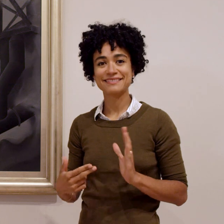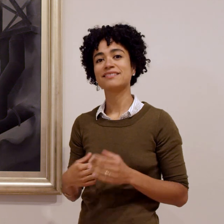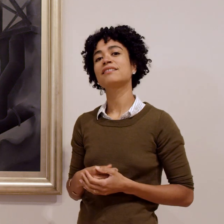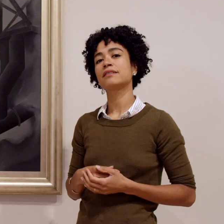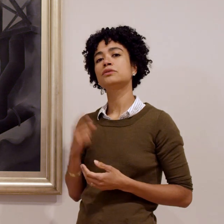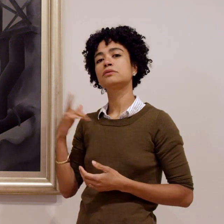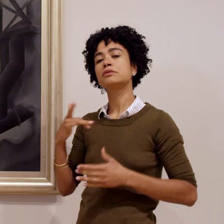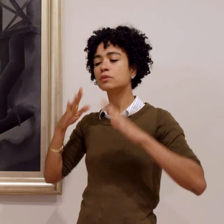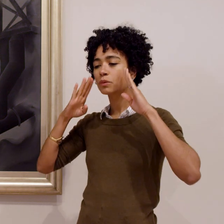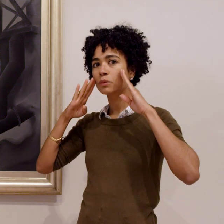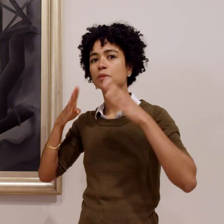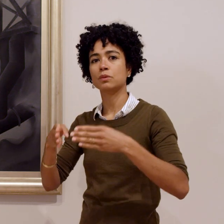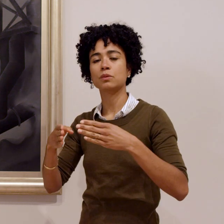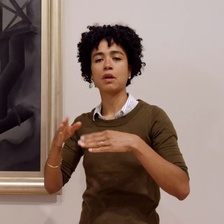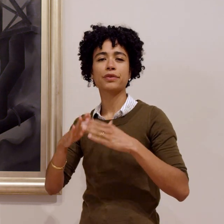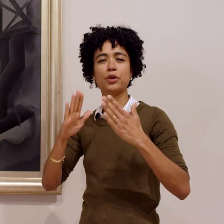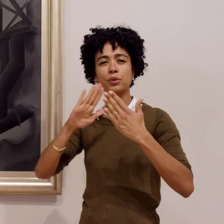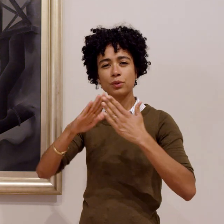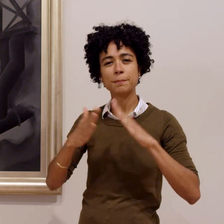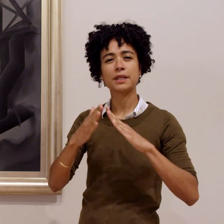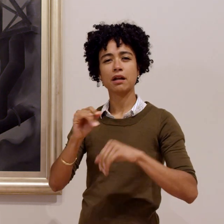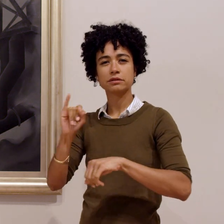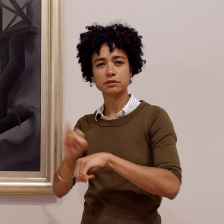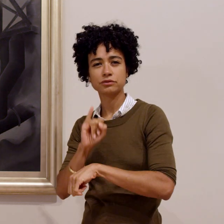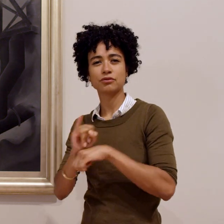Her work focuses on the urban and industrial landscapes